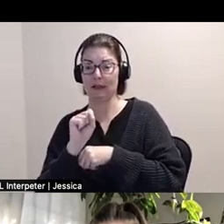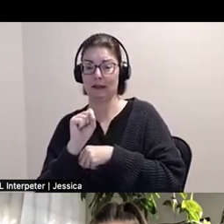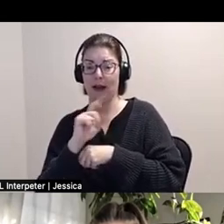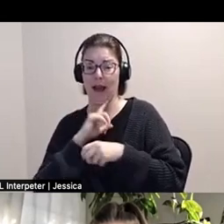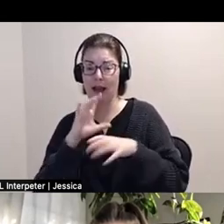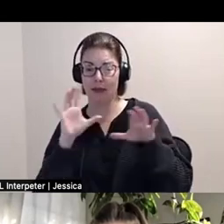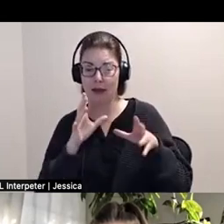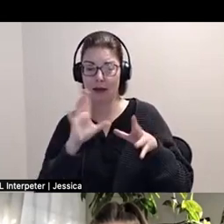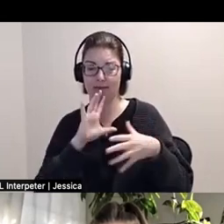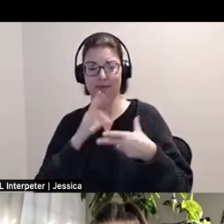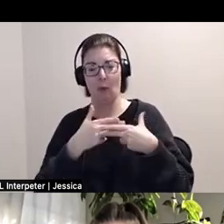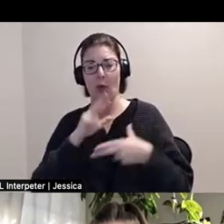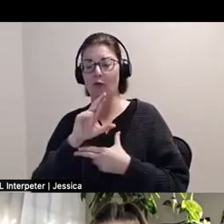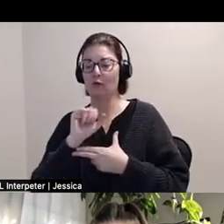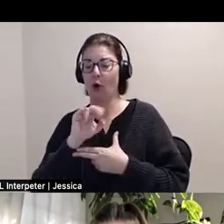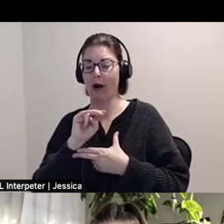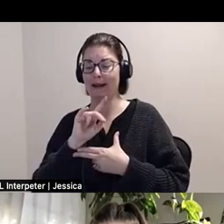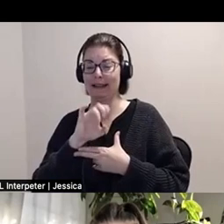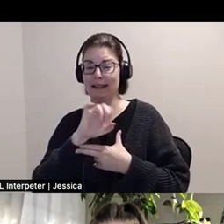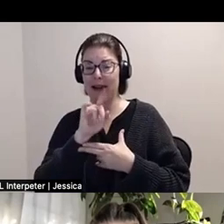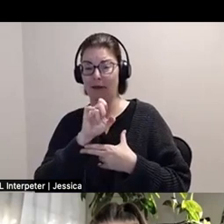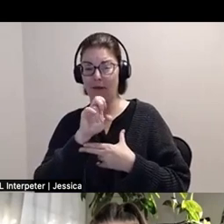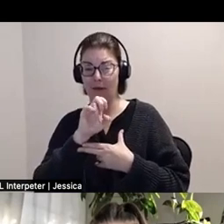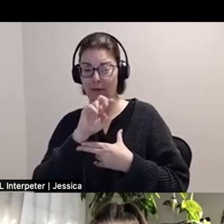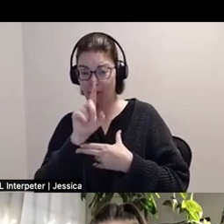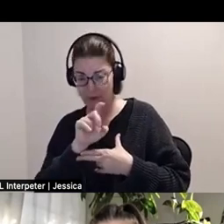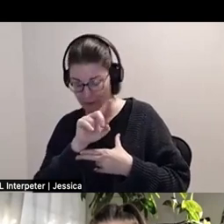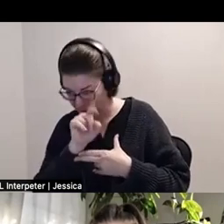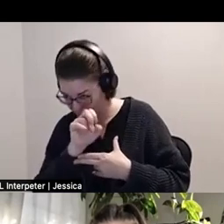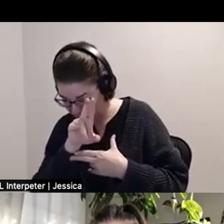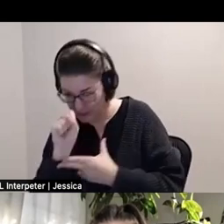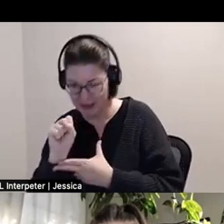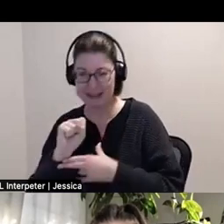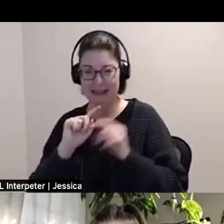Thanks again to the talented Sarah-Tai Black for creating this impactful exhibition